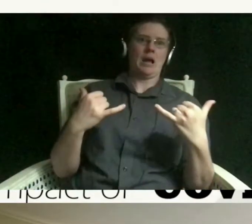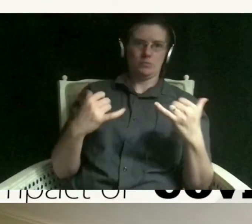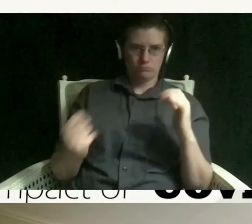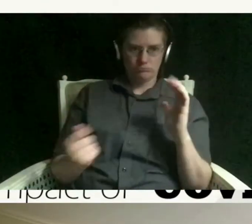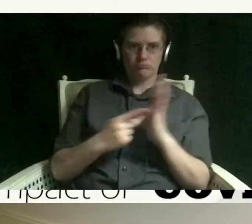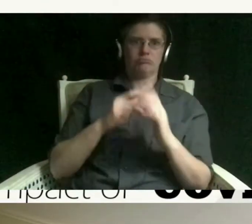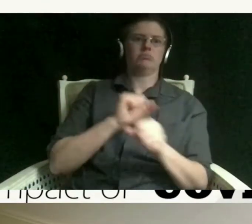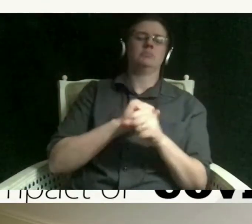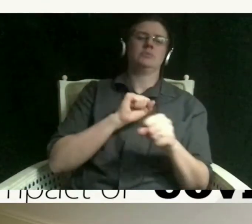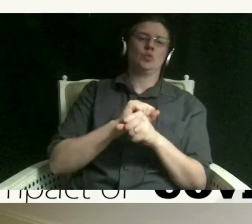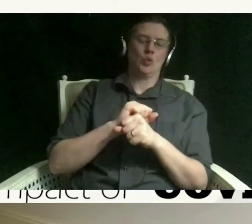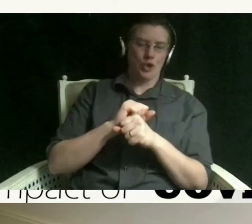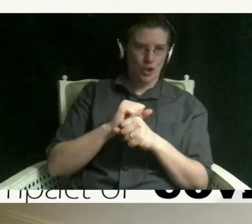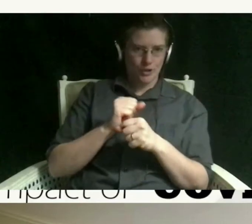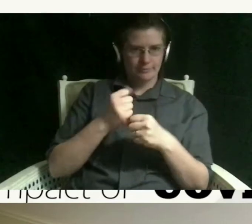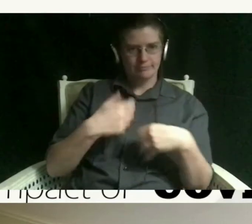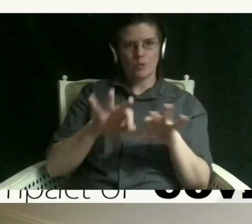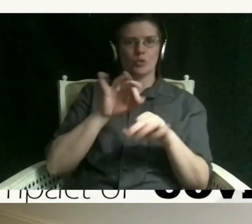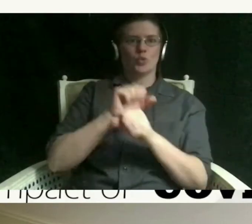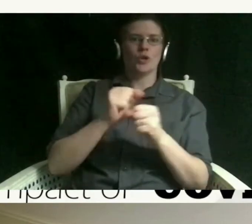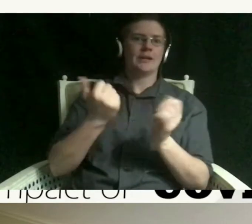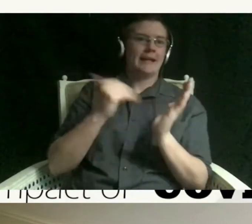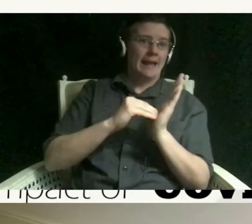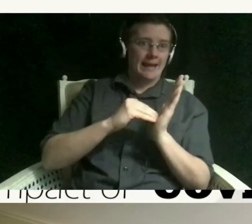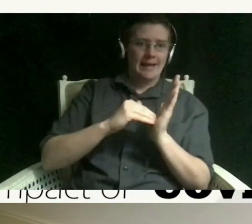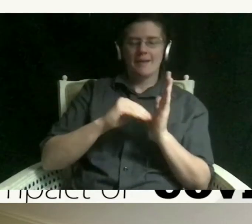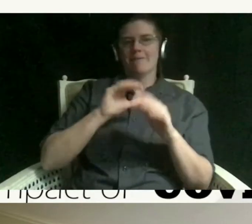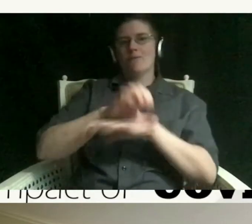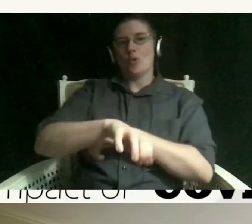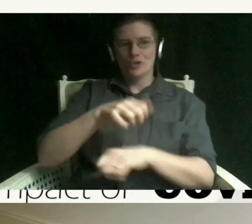sort of force yourself to do work again especially yes it took fourth quarter off